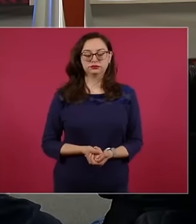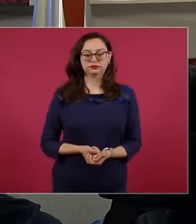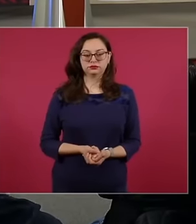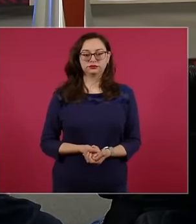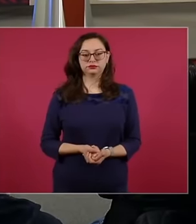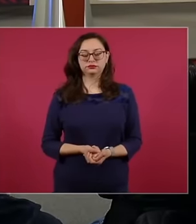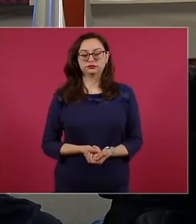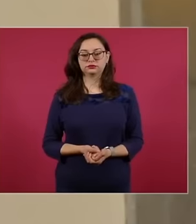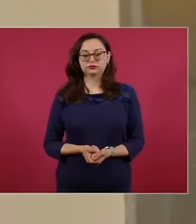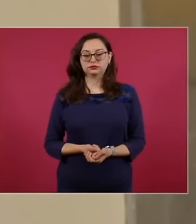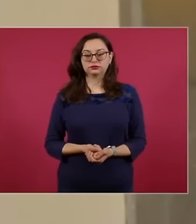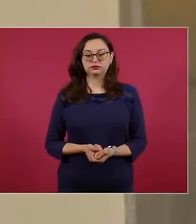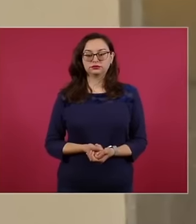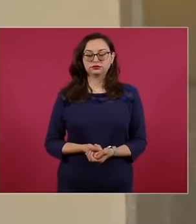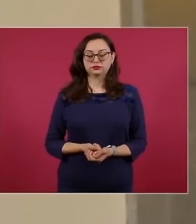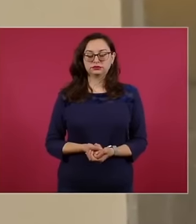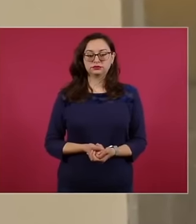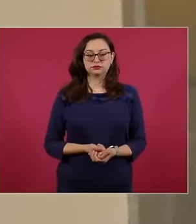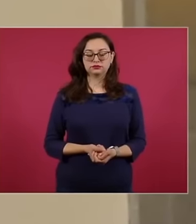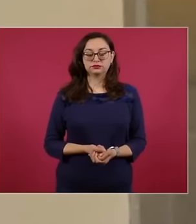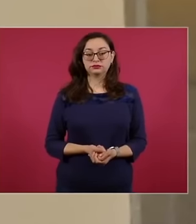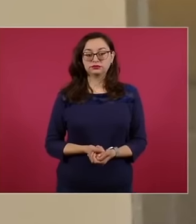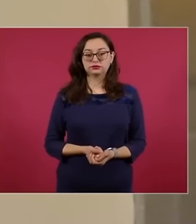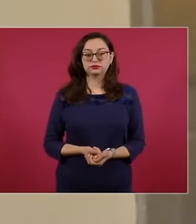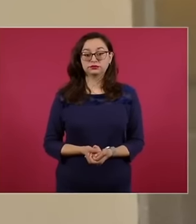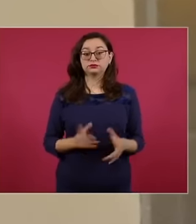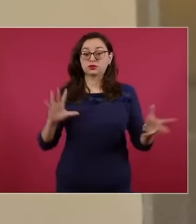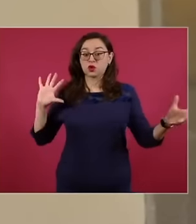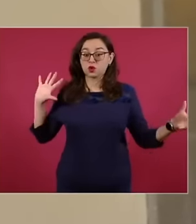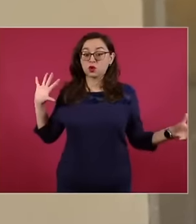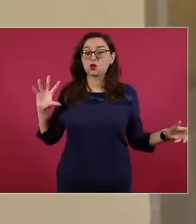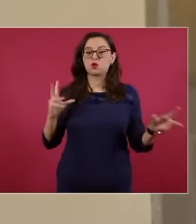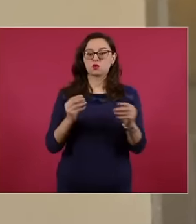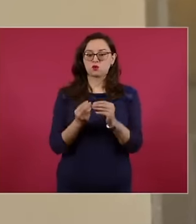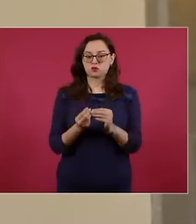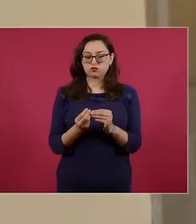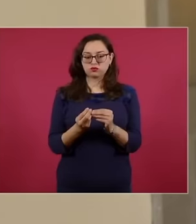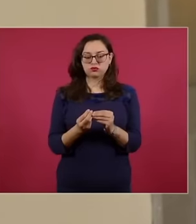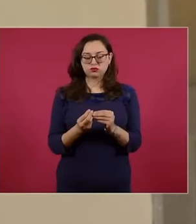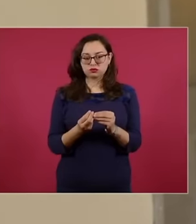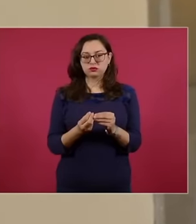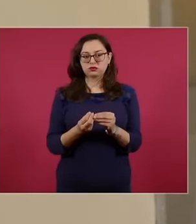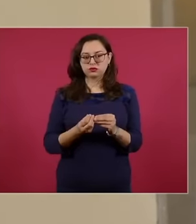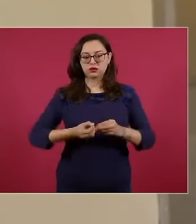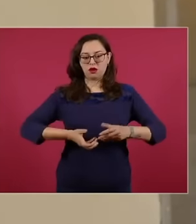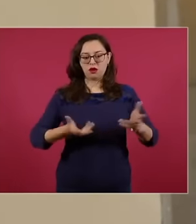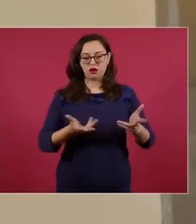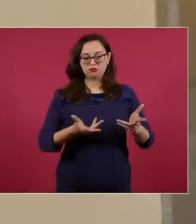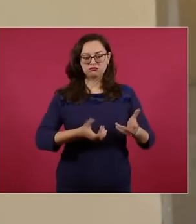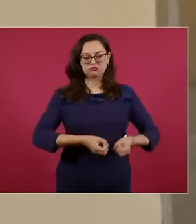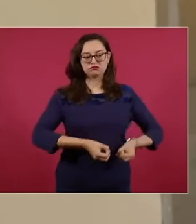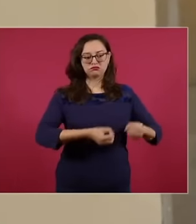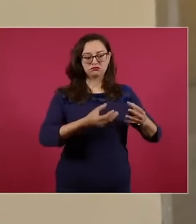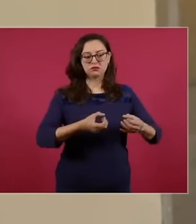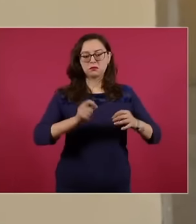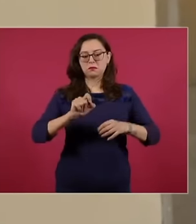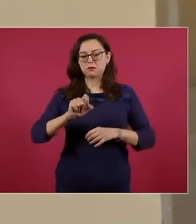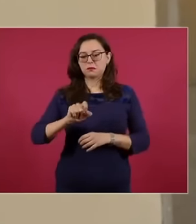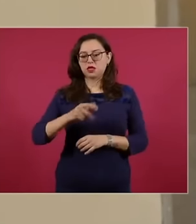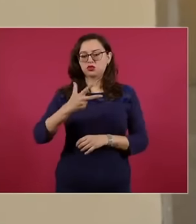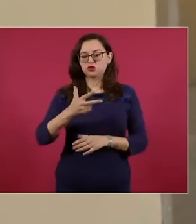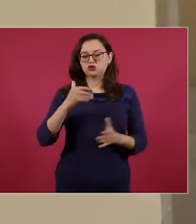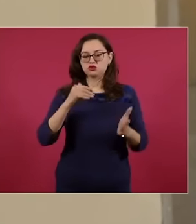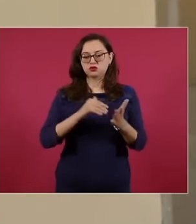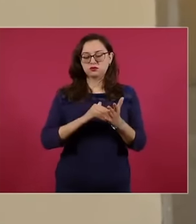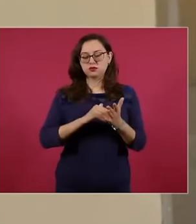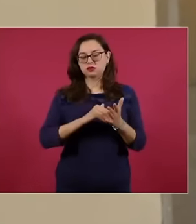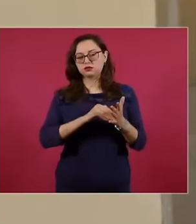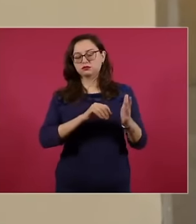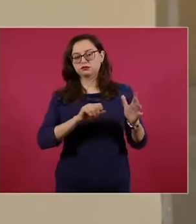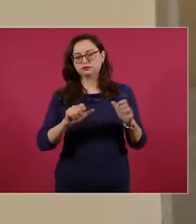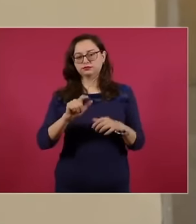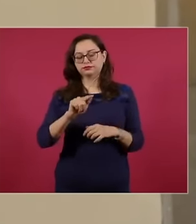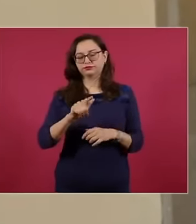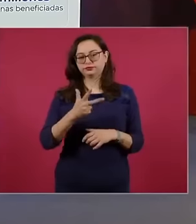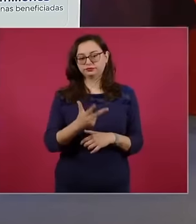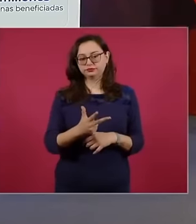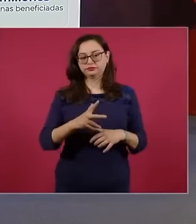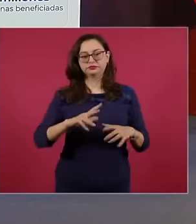pesos This is in quantitative terms 28.96 7 supports housing works programs